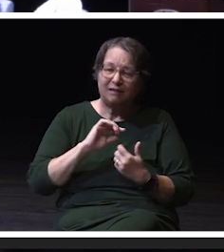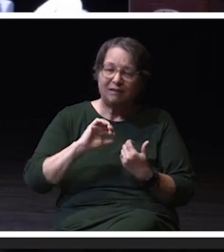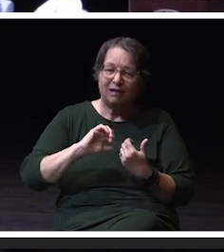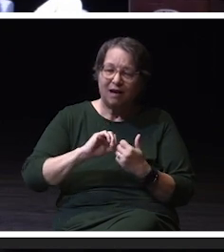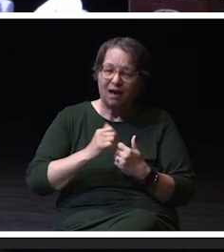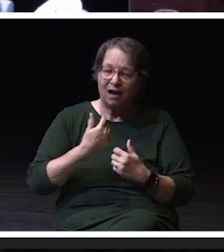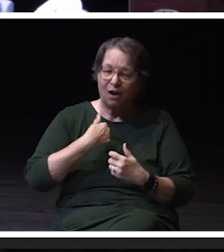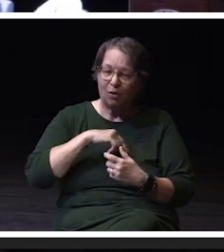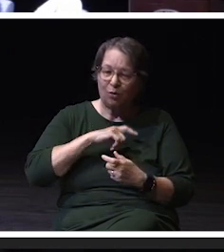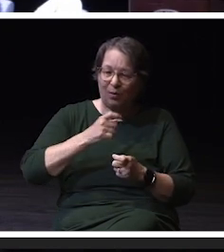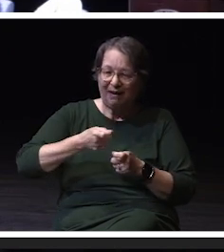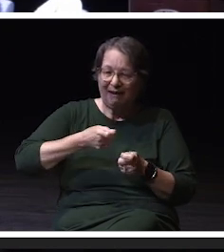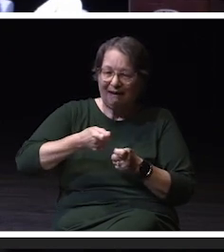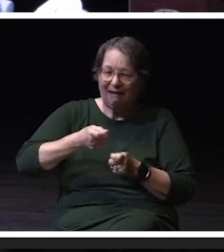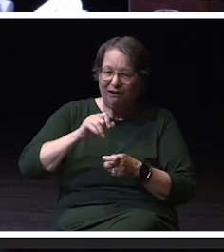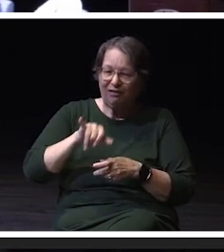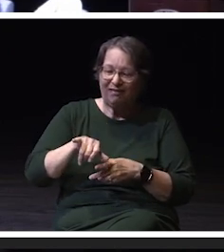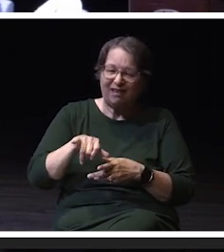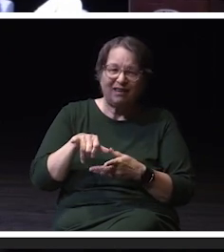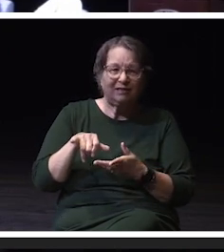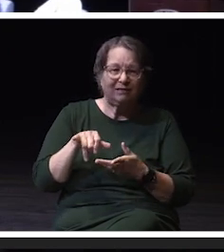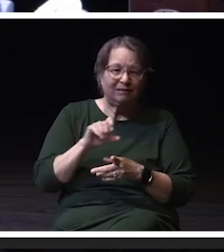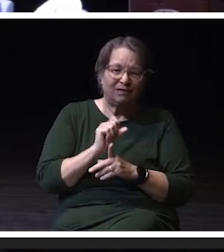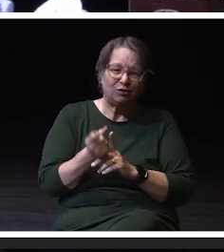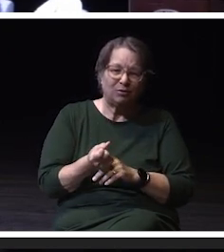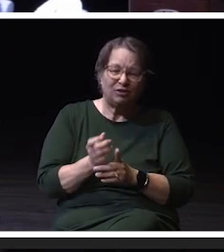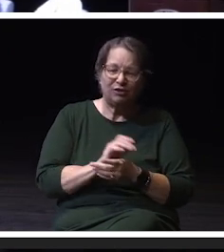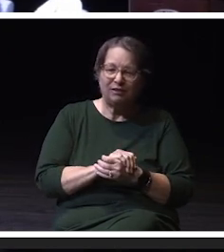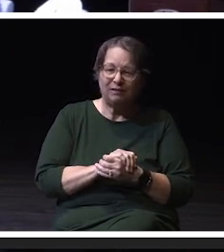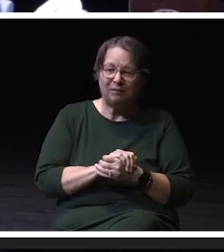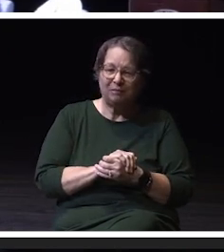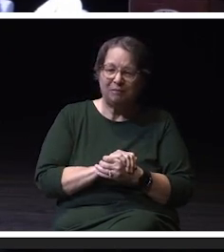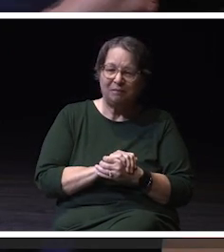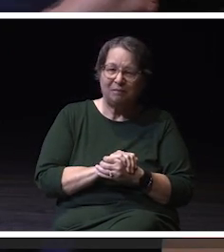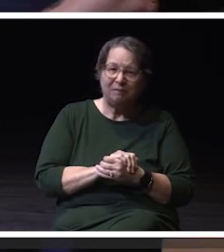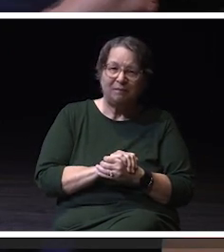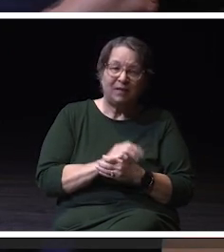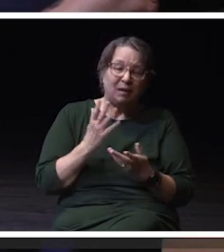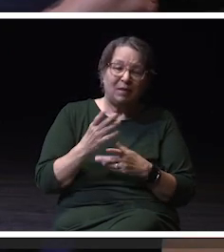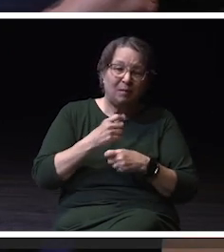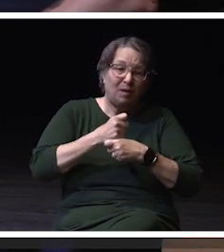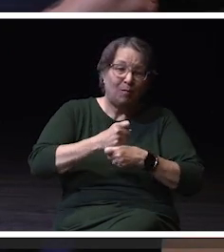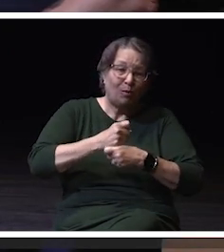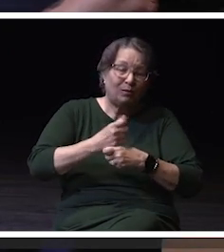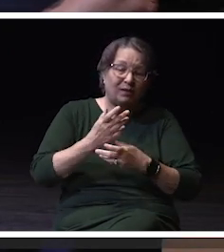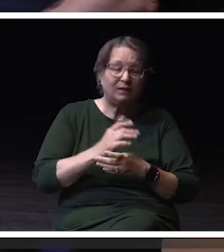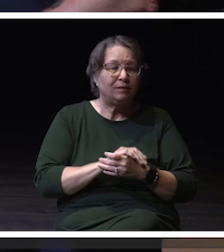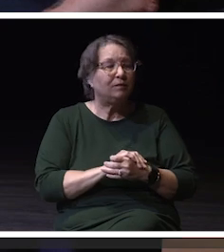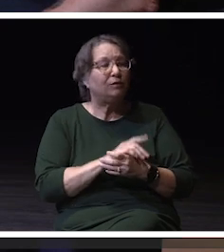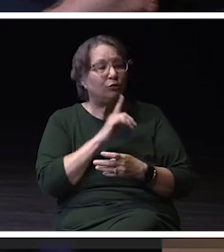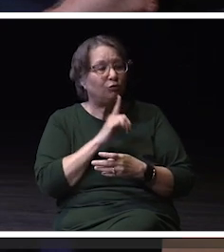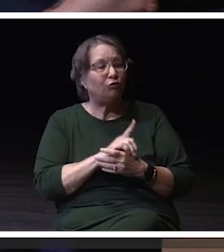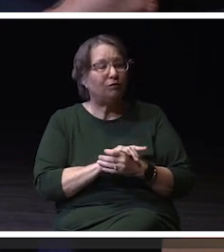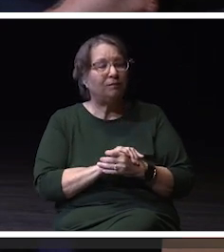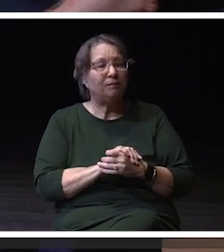those type of civil unrest and possible protests as well. Absolutely. As you mentioned,